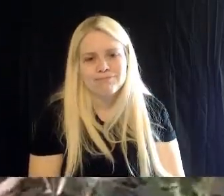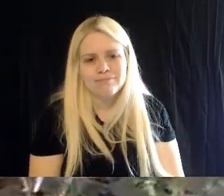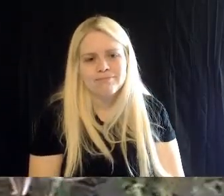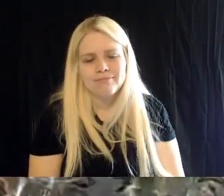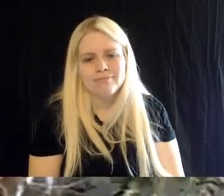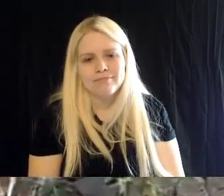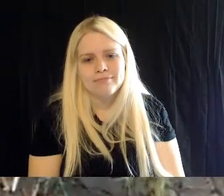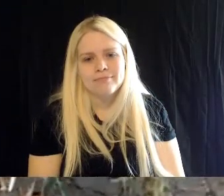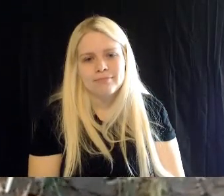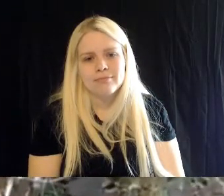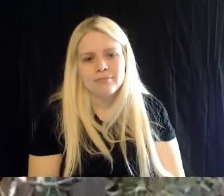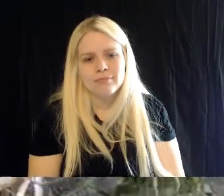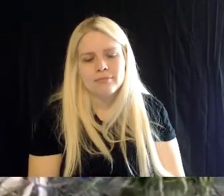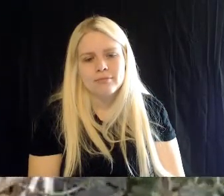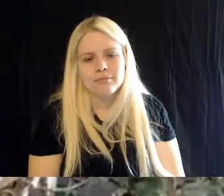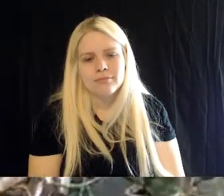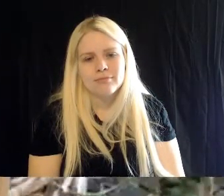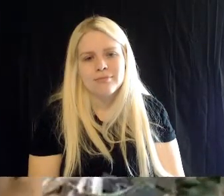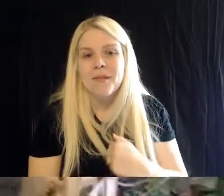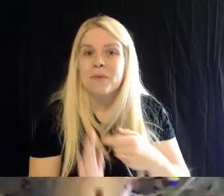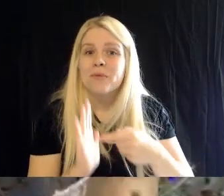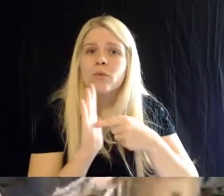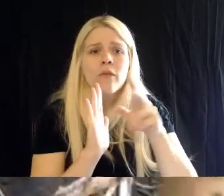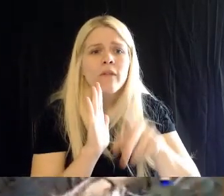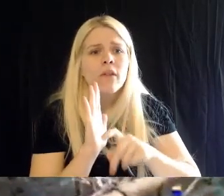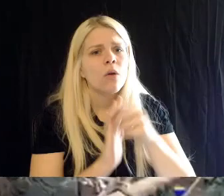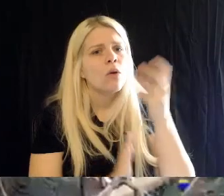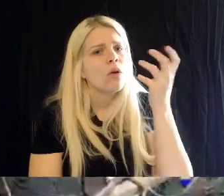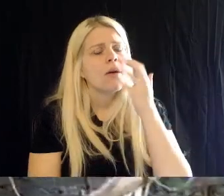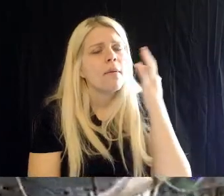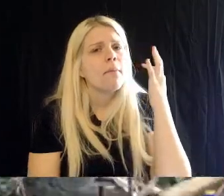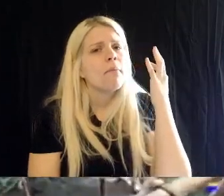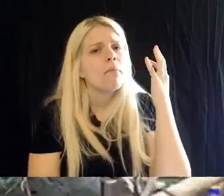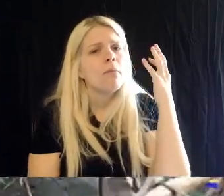I want to make sure I get some good video of the birds. We have such beautiful birds in our rain forest.